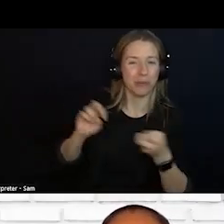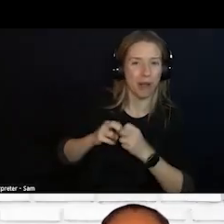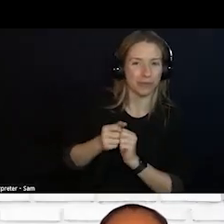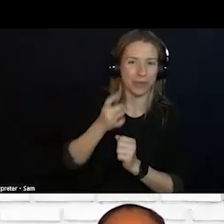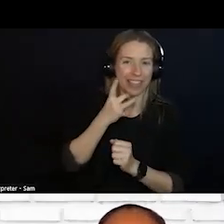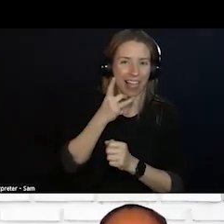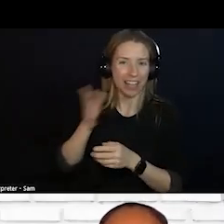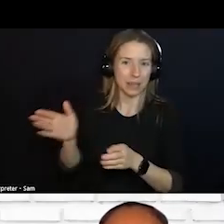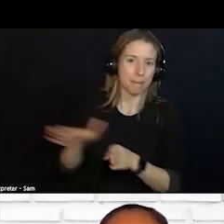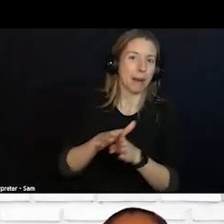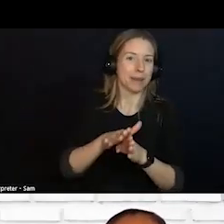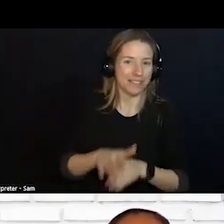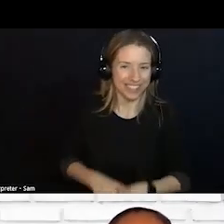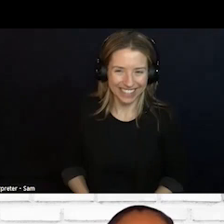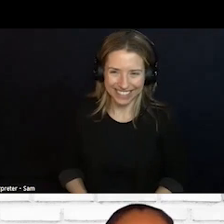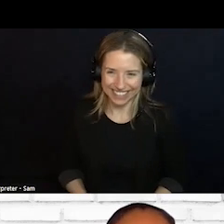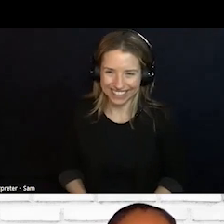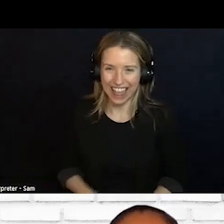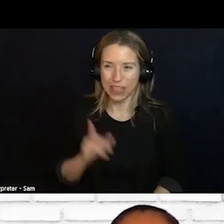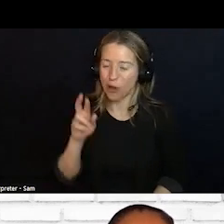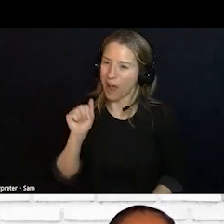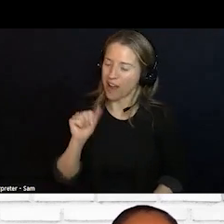SEAT. THAT SOUNDS LIKE IT COULD BE A FUTURE HOT SEAT QUESTION, RIGHT?